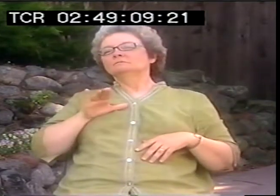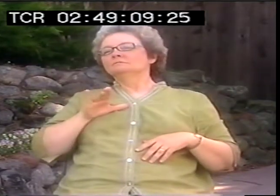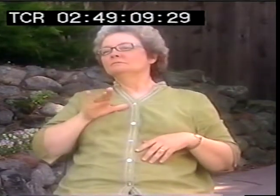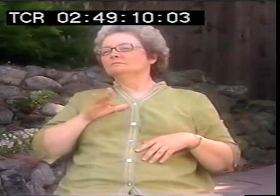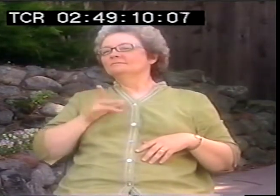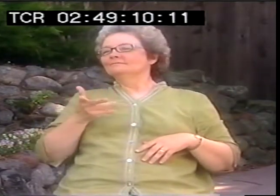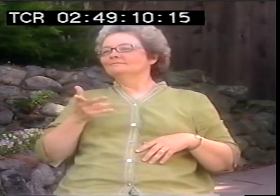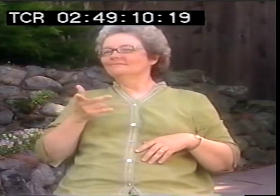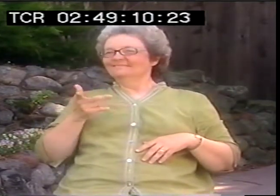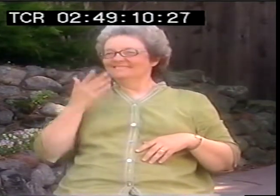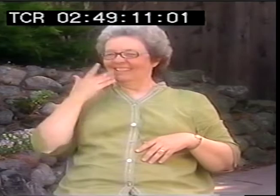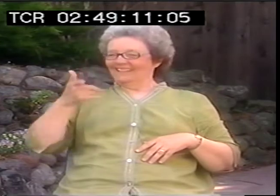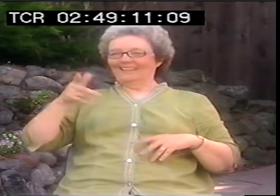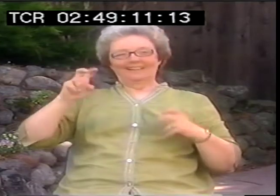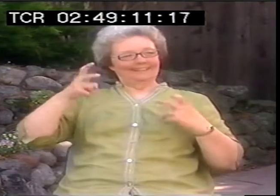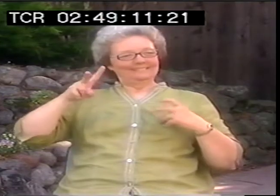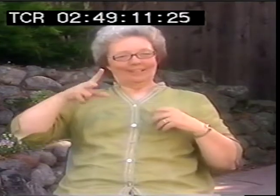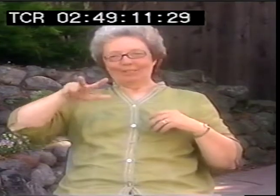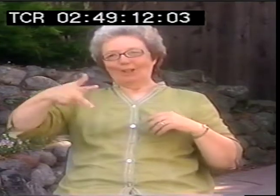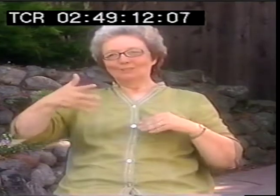It’s a second and third generation of poets, wow!